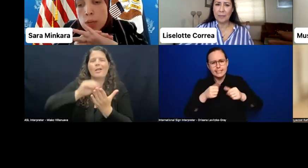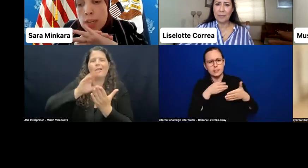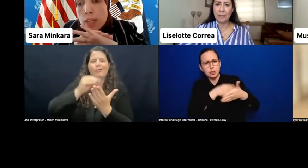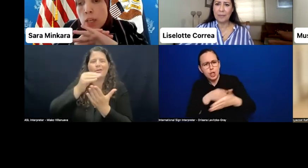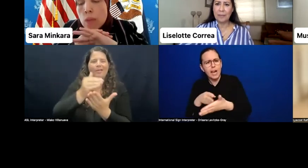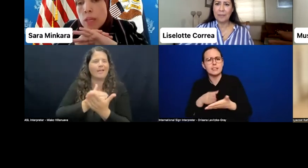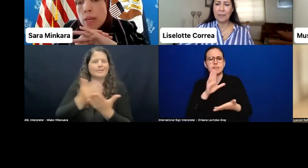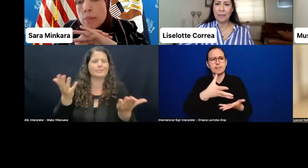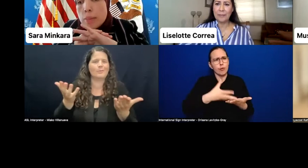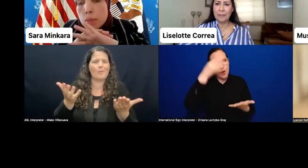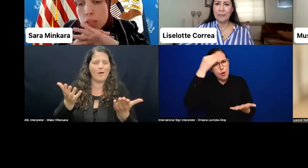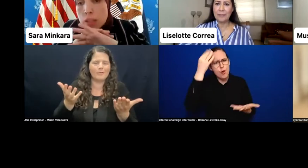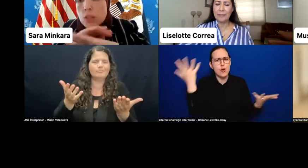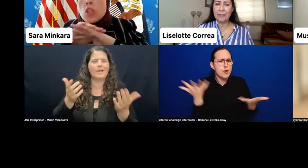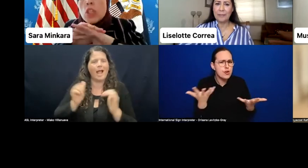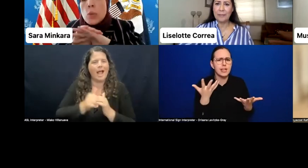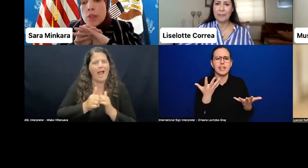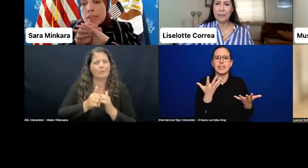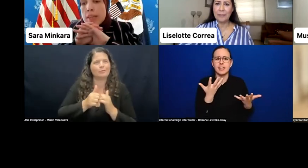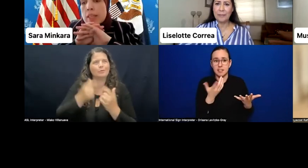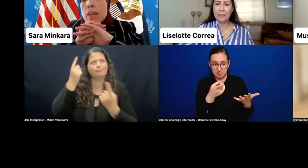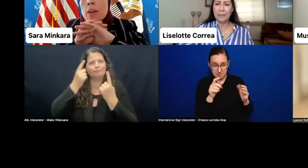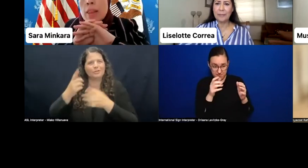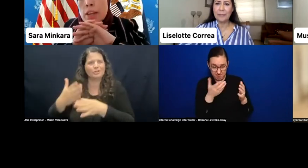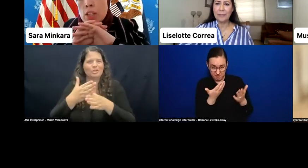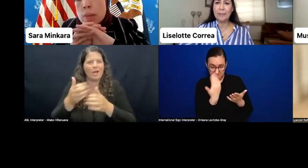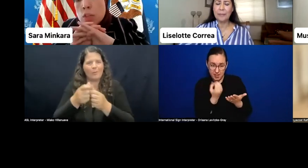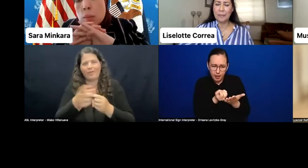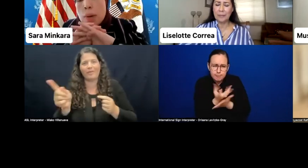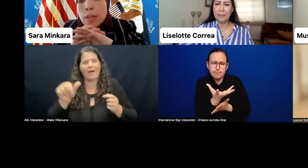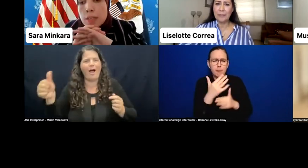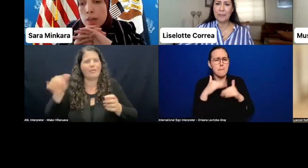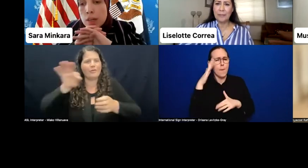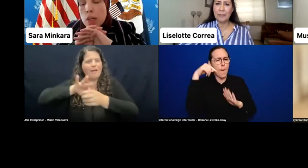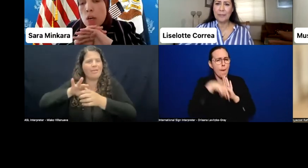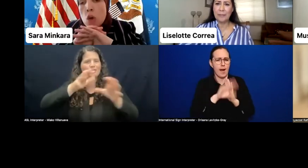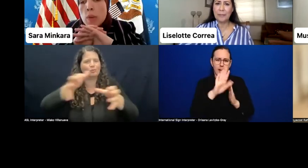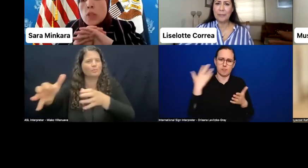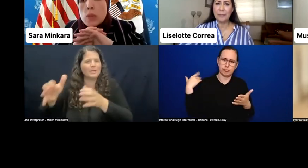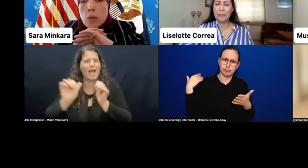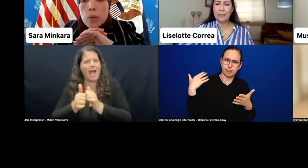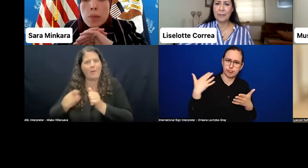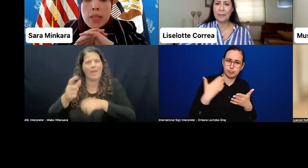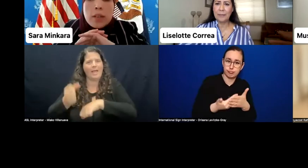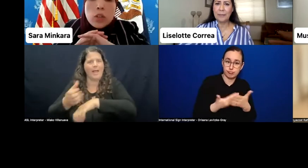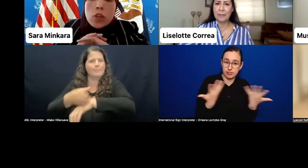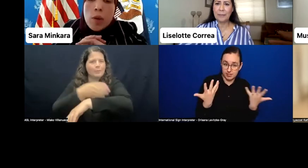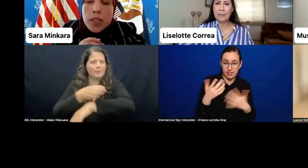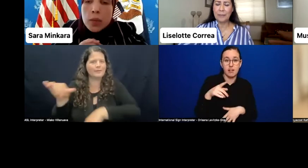and really just share with us as other election management bodies are hoping to make their electoral process more